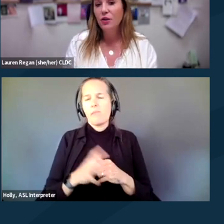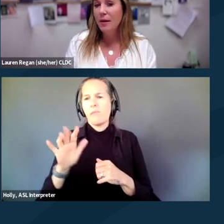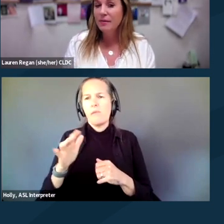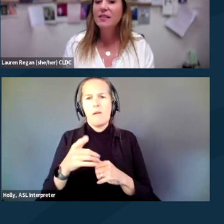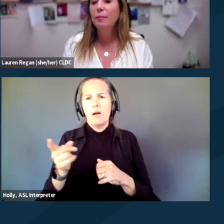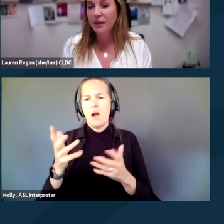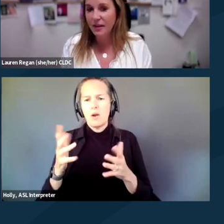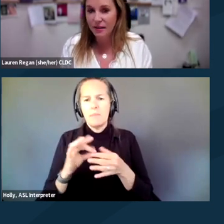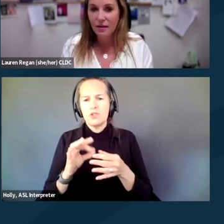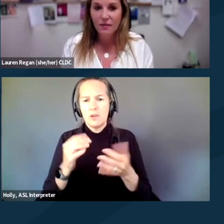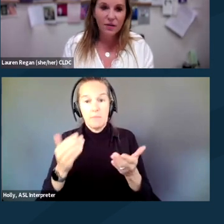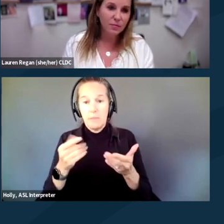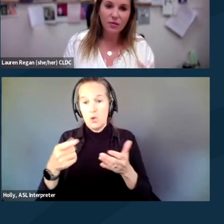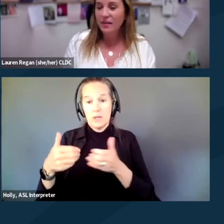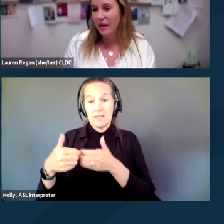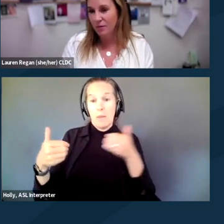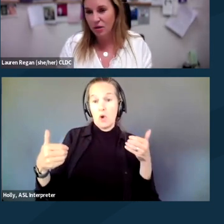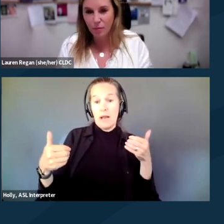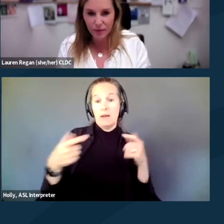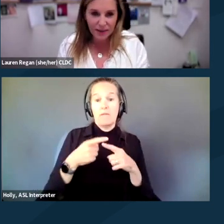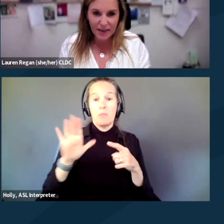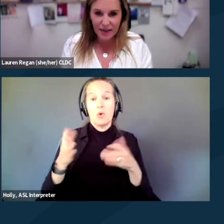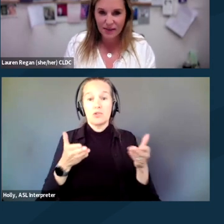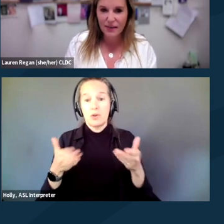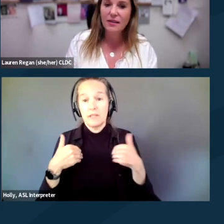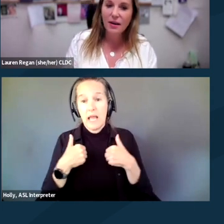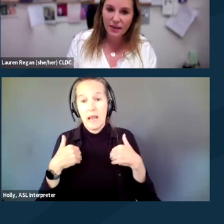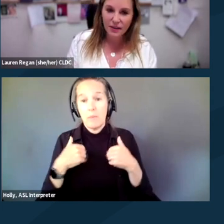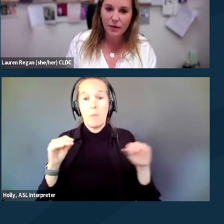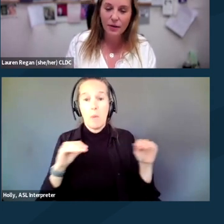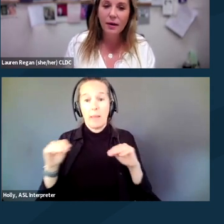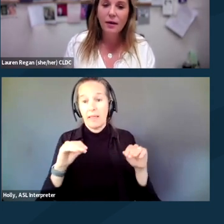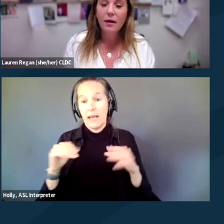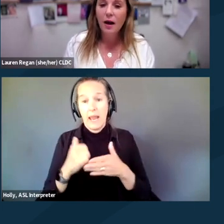you may be separated from service animals, mobility aids, et cetera, et cetera.